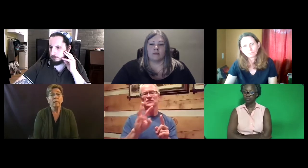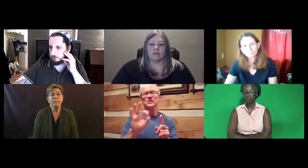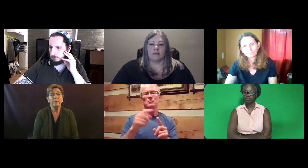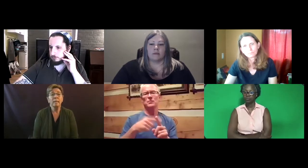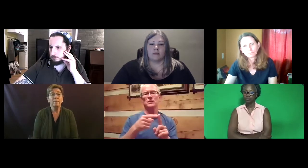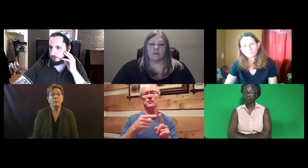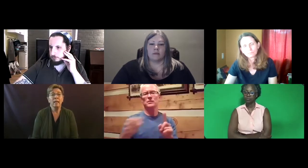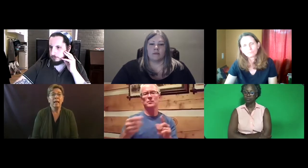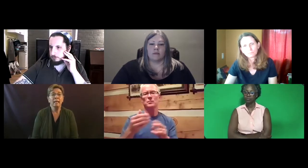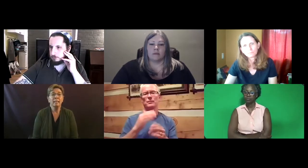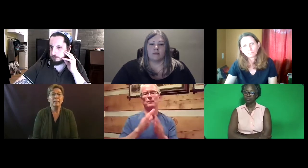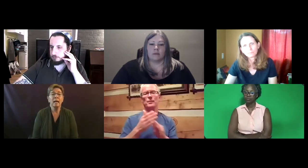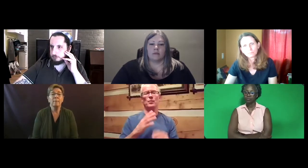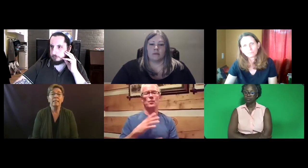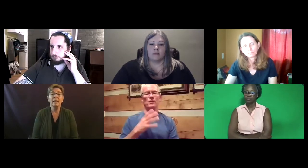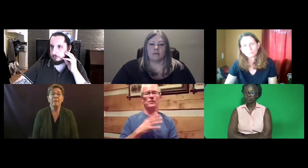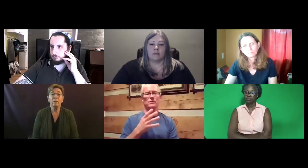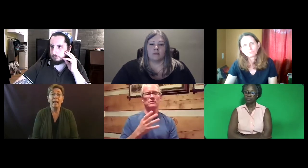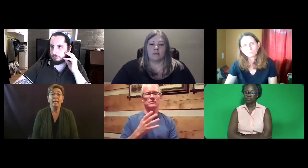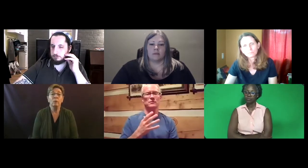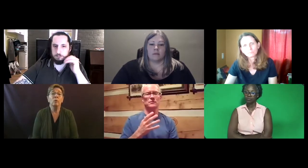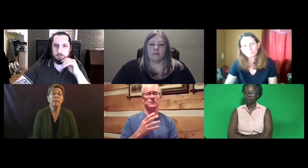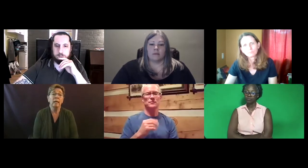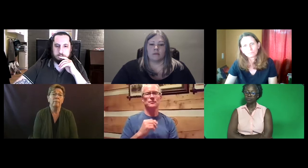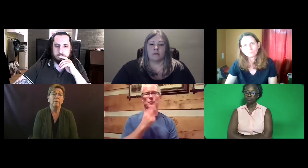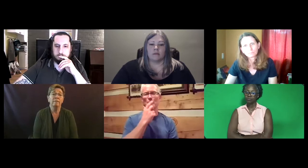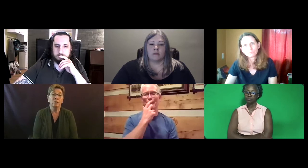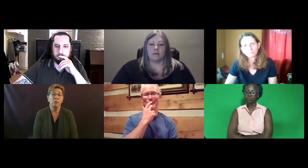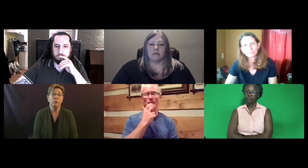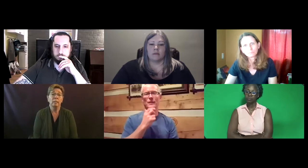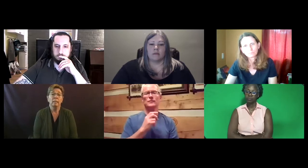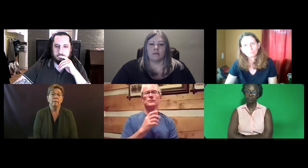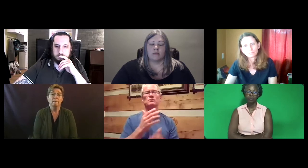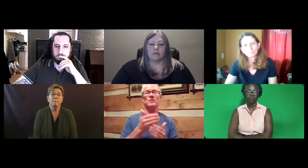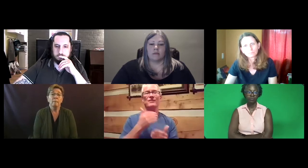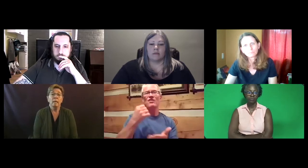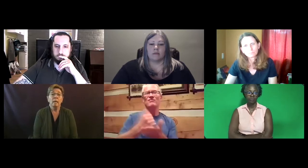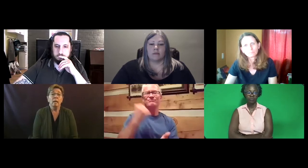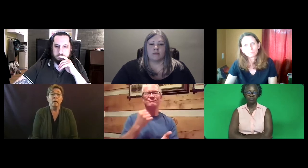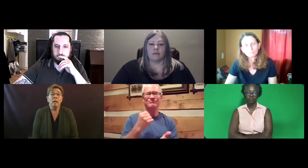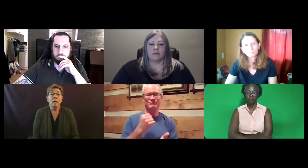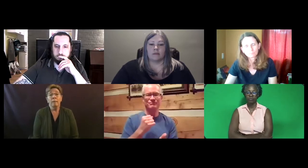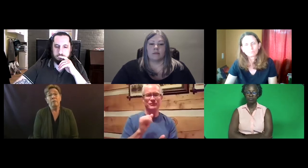And sometime after that, six to nine months after that, it will become official before